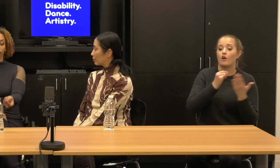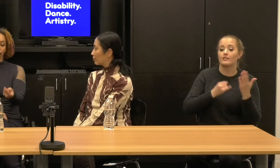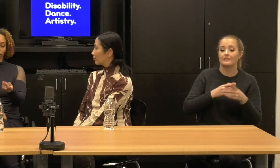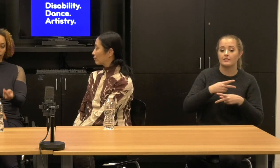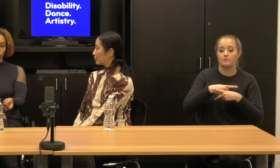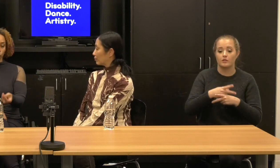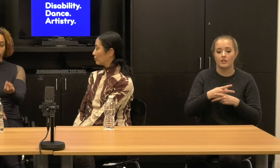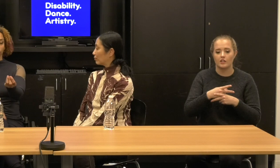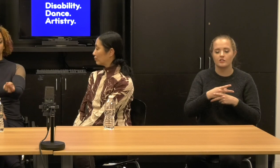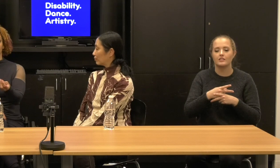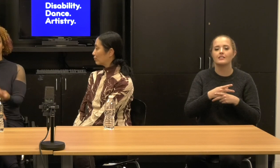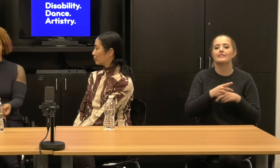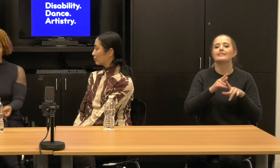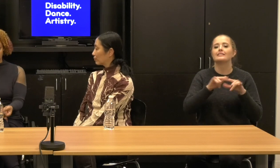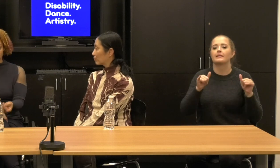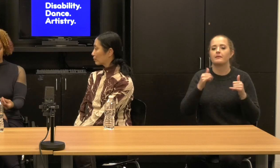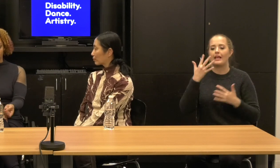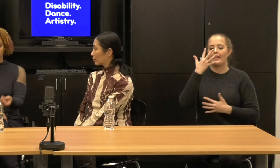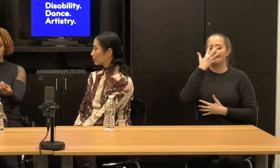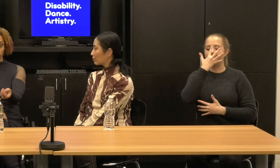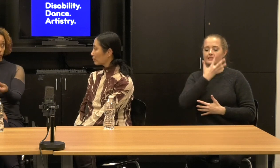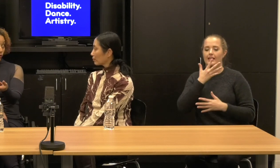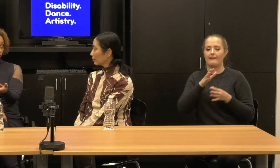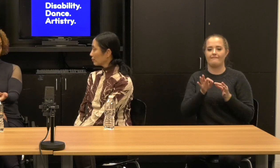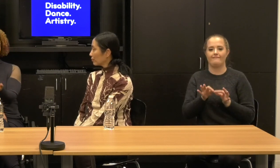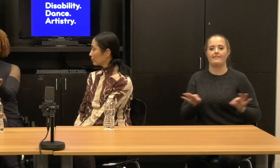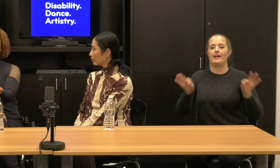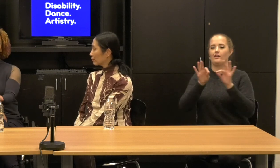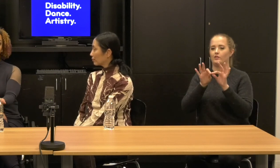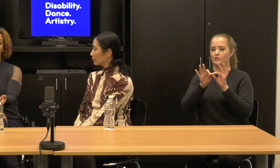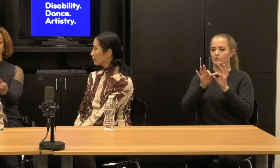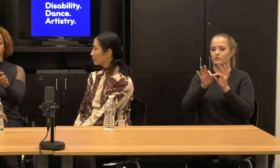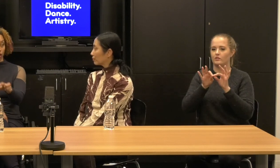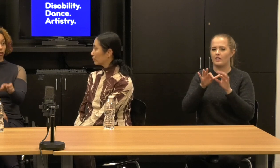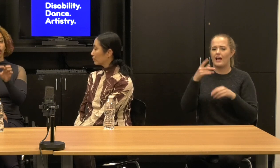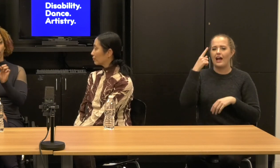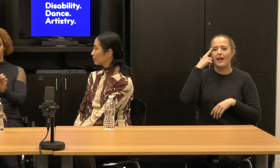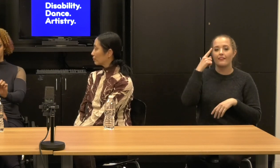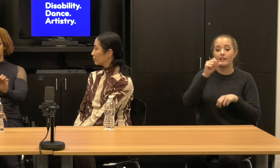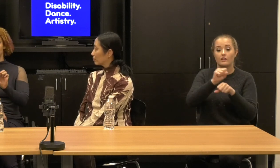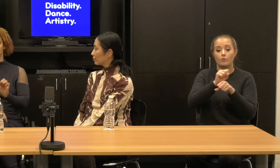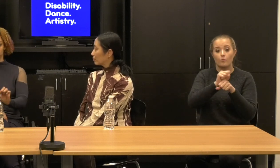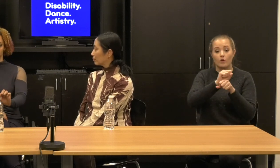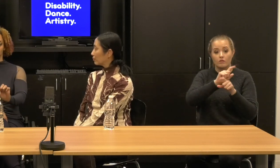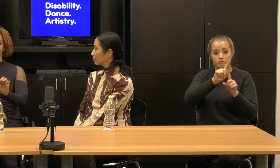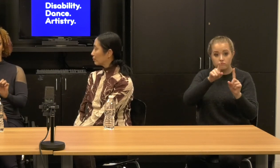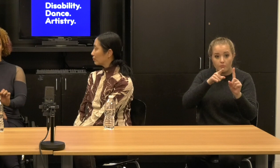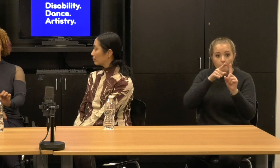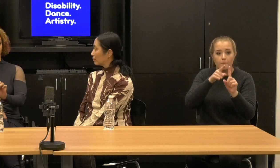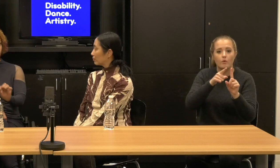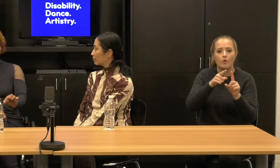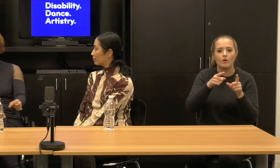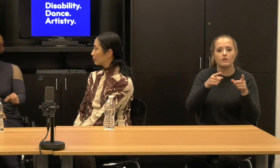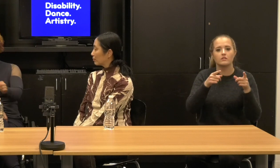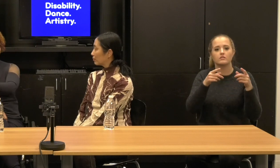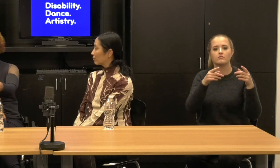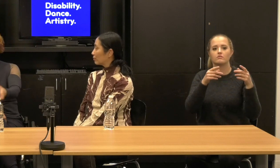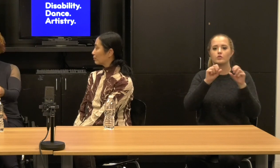I think work that is tied to social justice messaging is not often accorded its own aesthetic